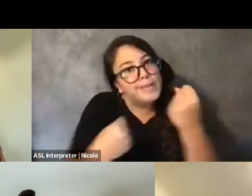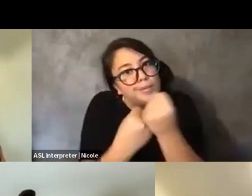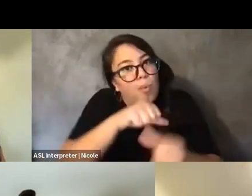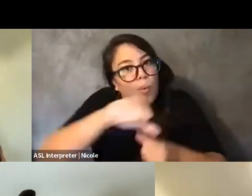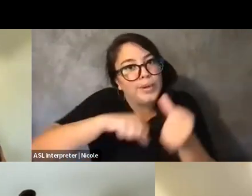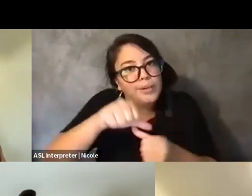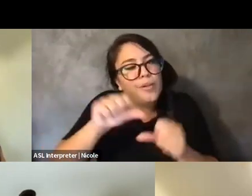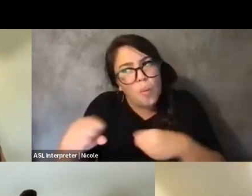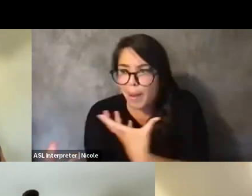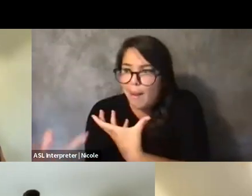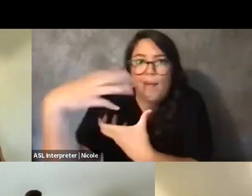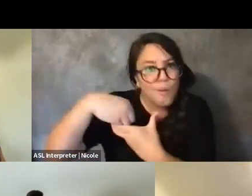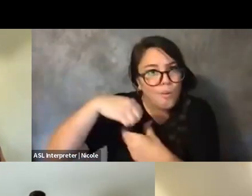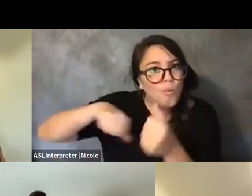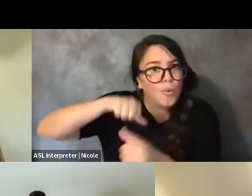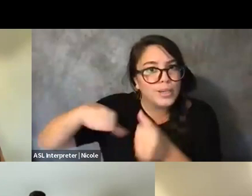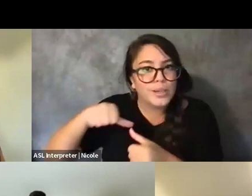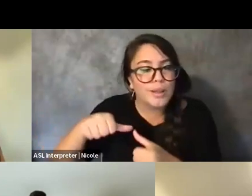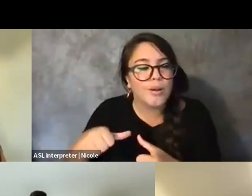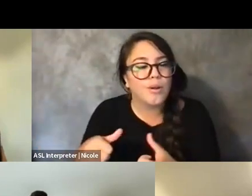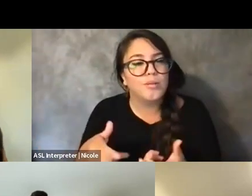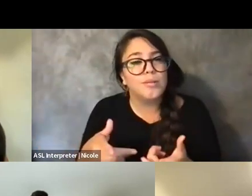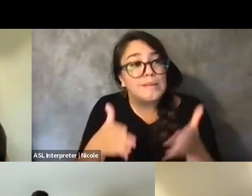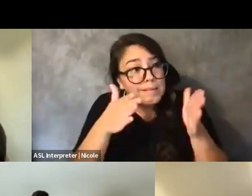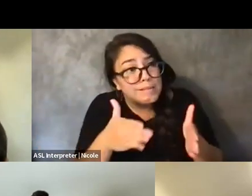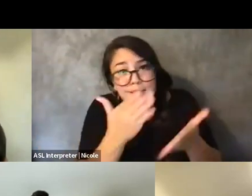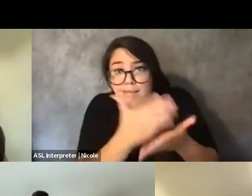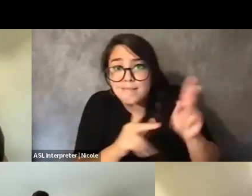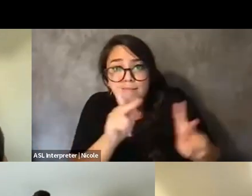to have this community because they're not able to be in person,